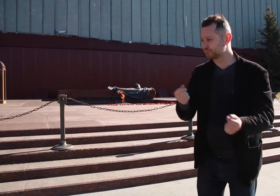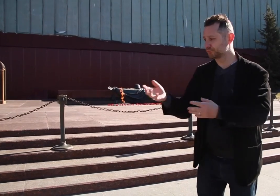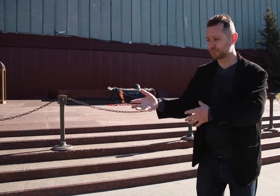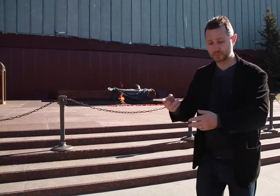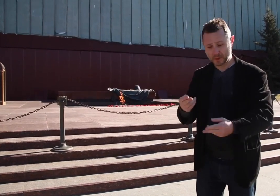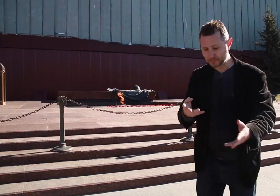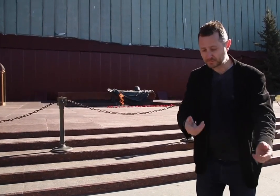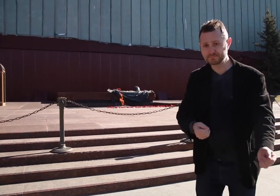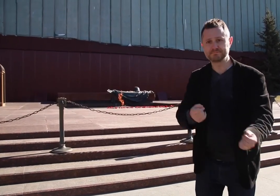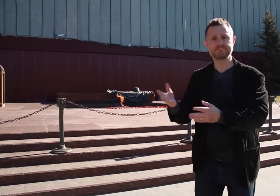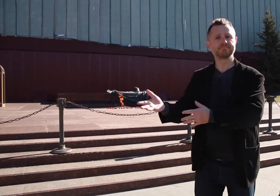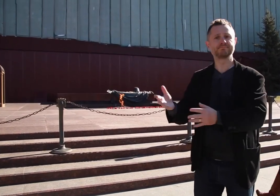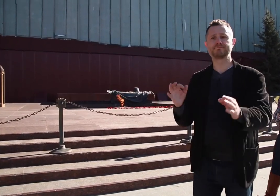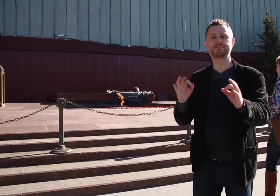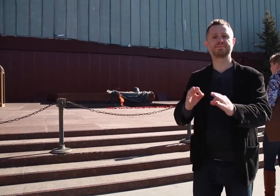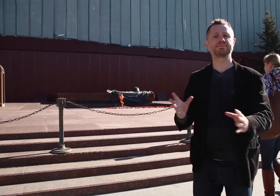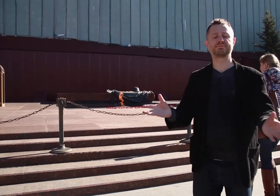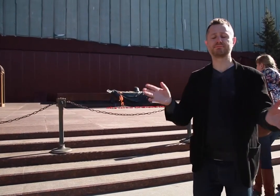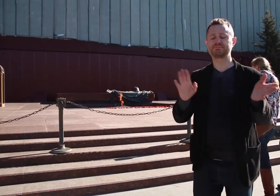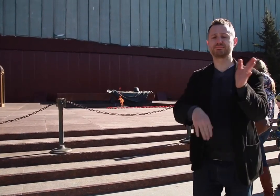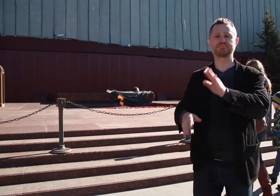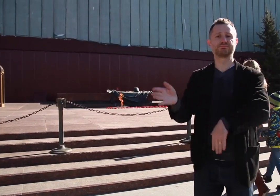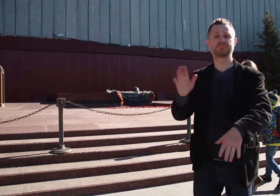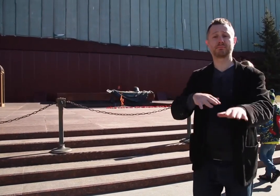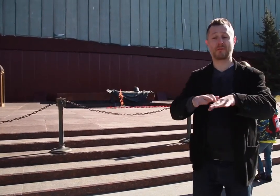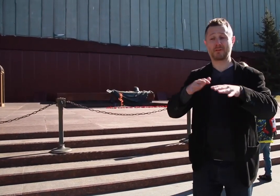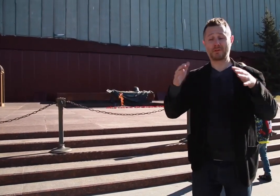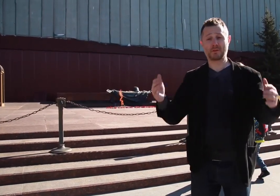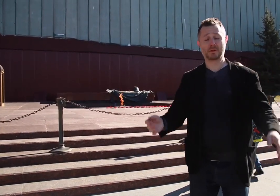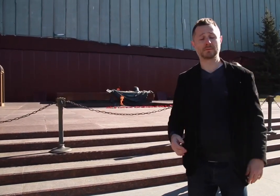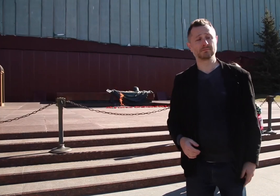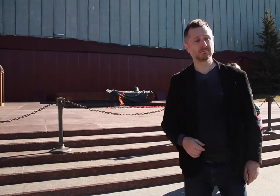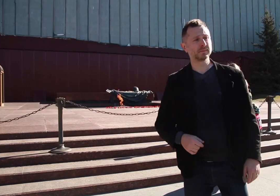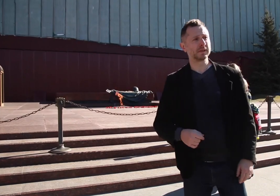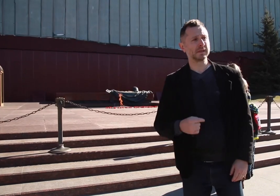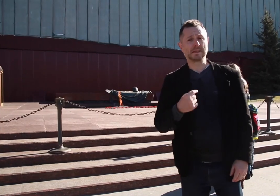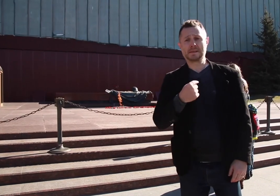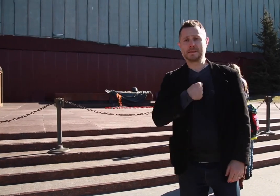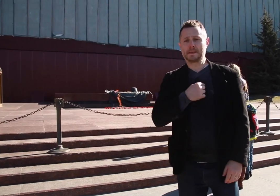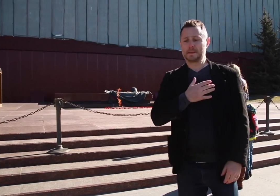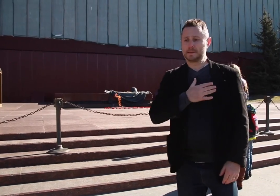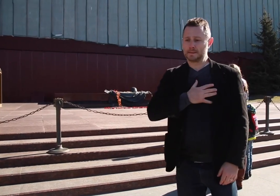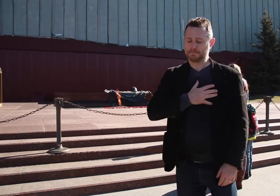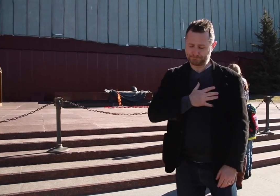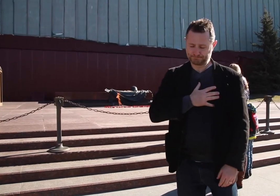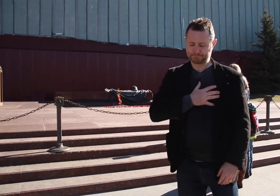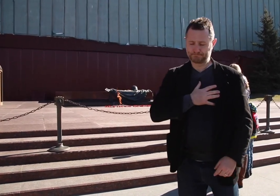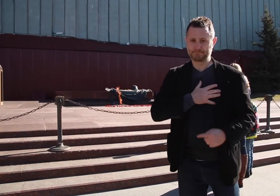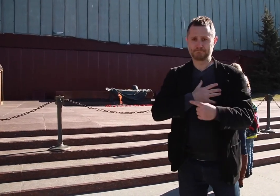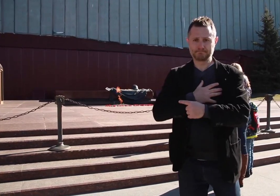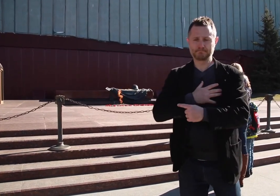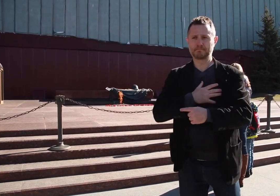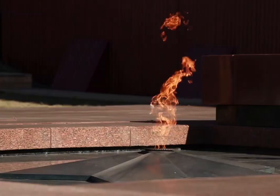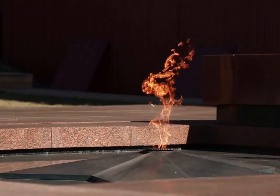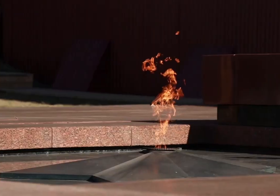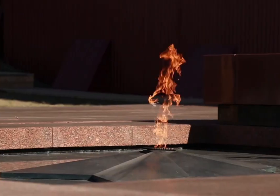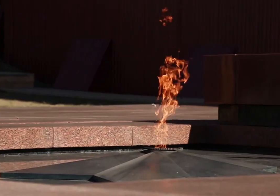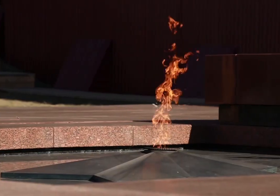were buried in mass graves. Thinking about such a loss of life makes my heart heavy.